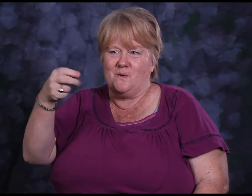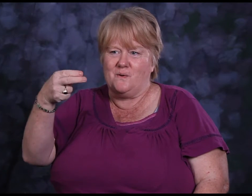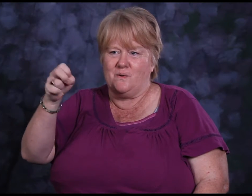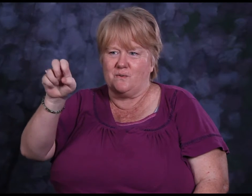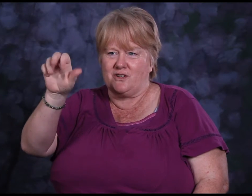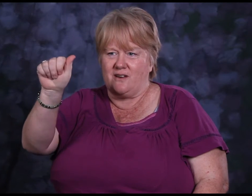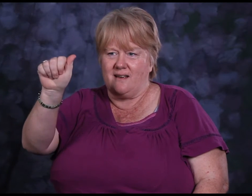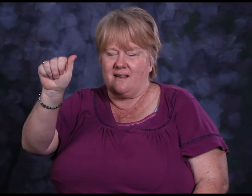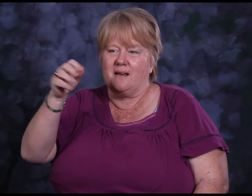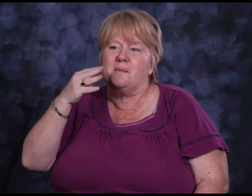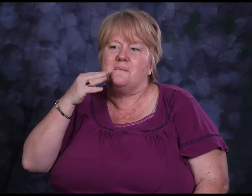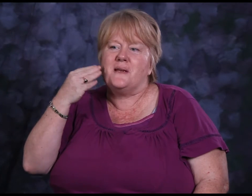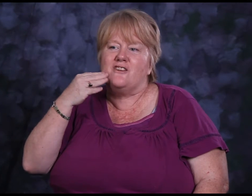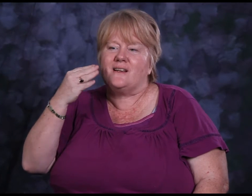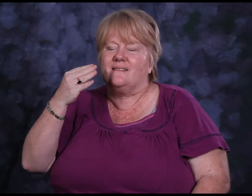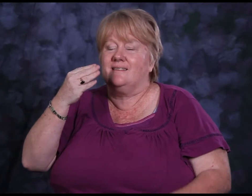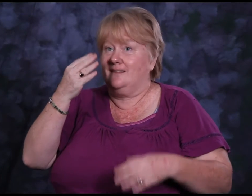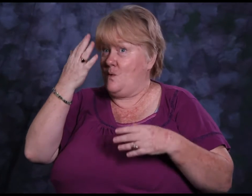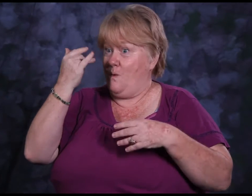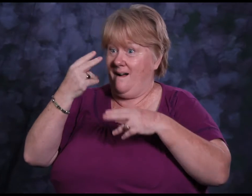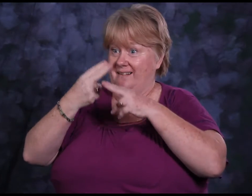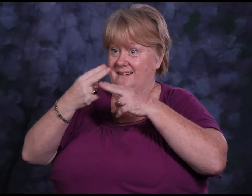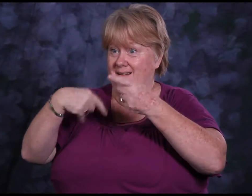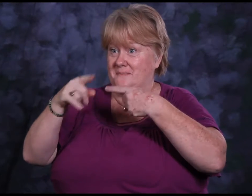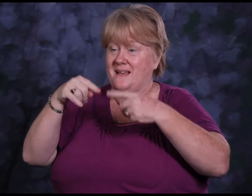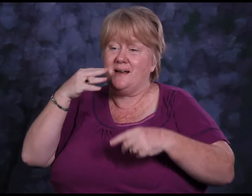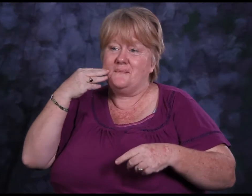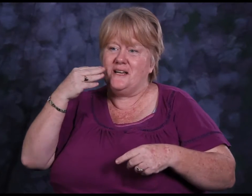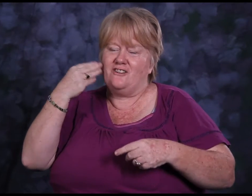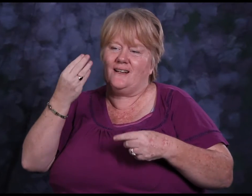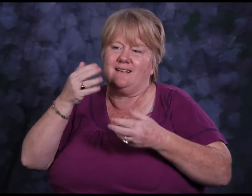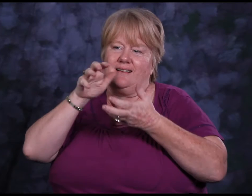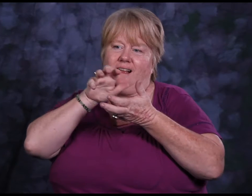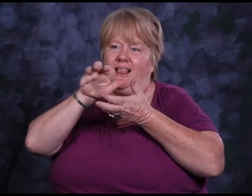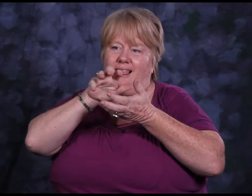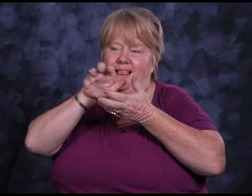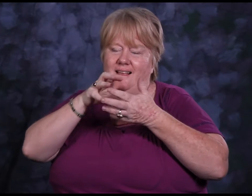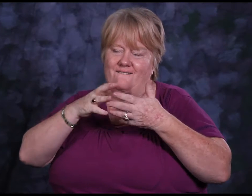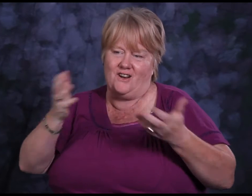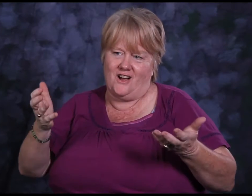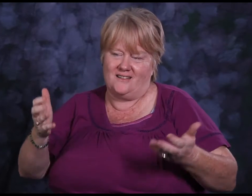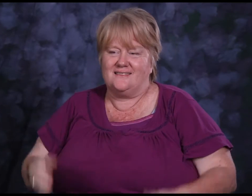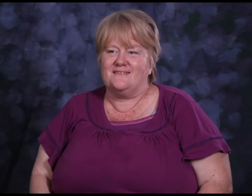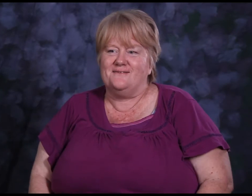Hello my name is Mary O'Shea. This is my sign name because I laugh a lot.